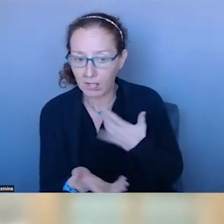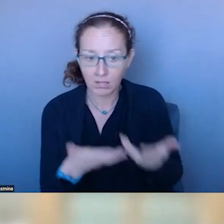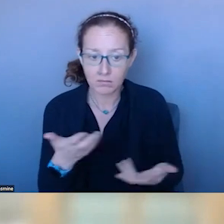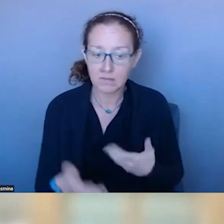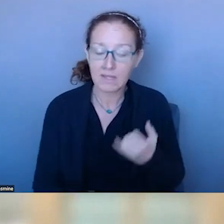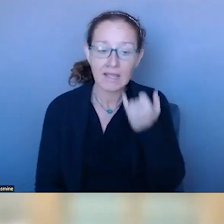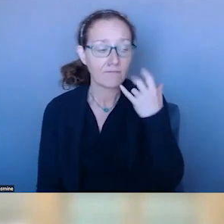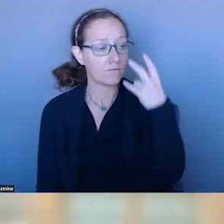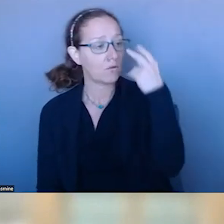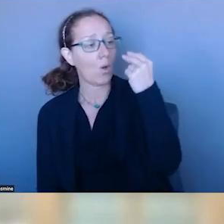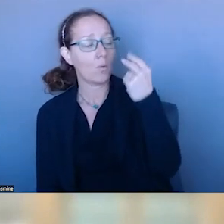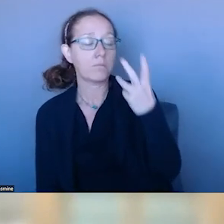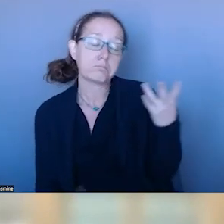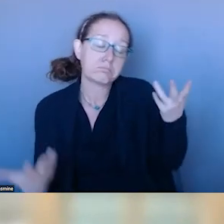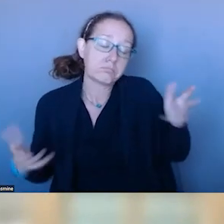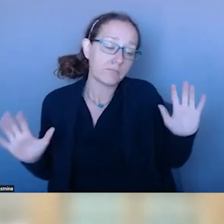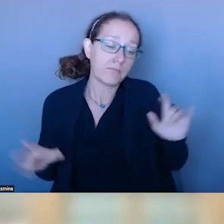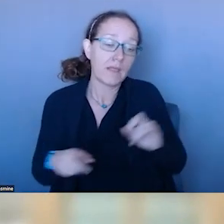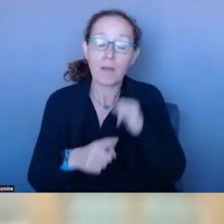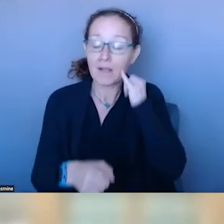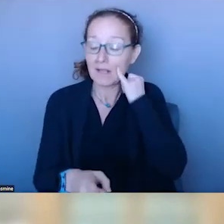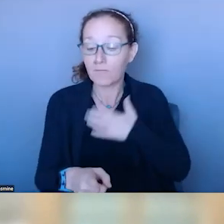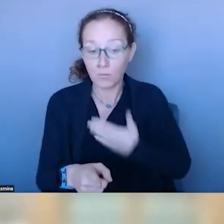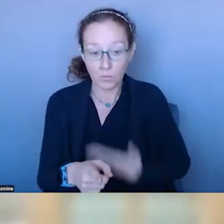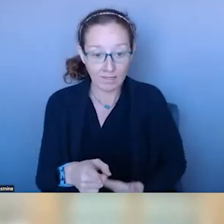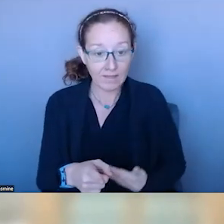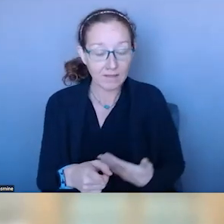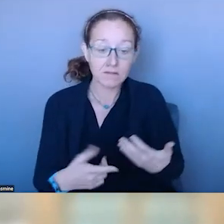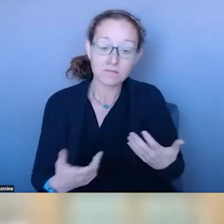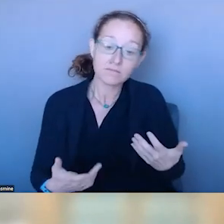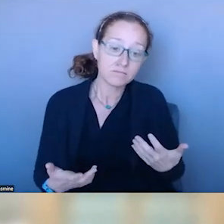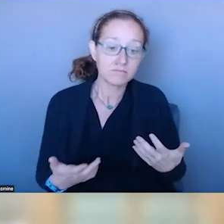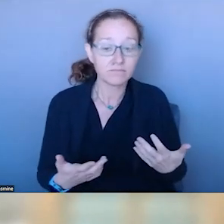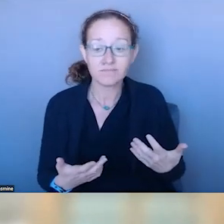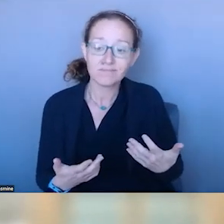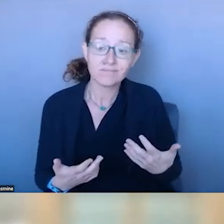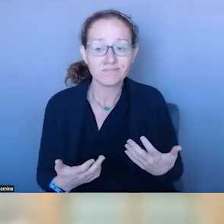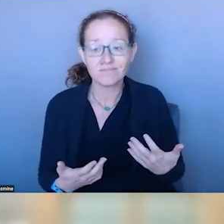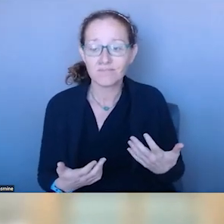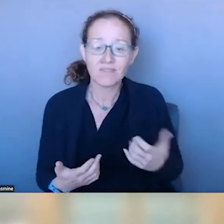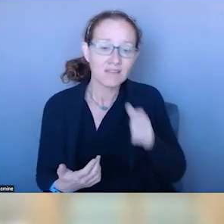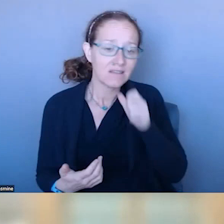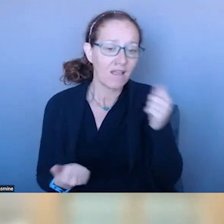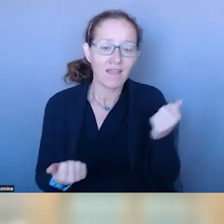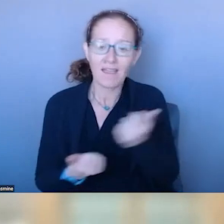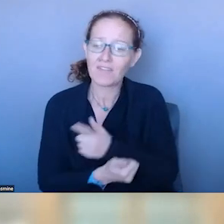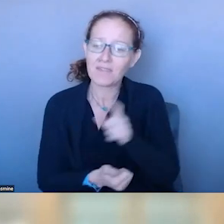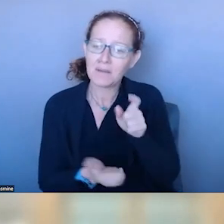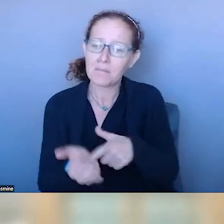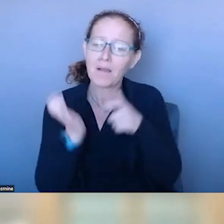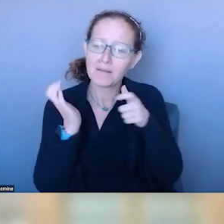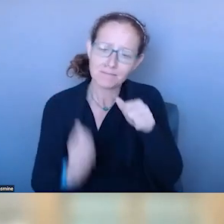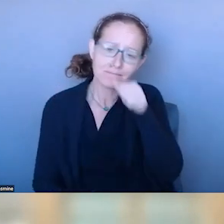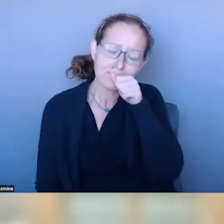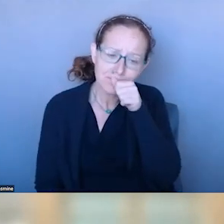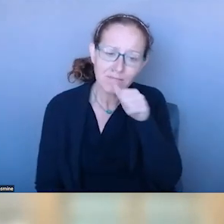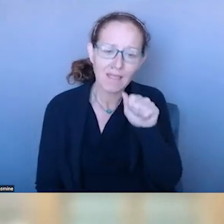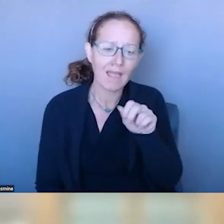IF THEY SAY YES, NOT EVERYTHING HAS TO BE ANONYMOUS. SORRY, I